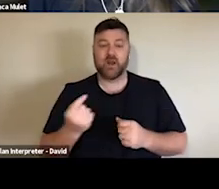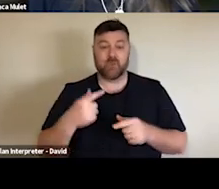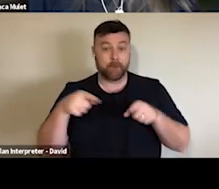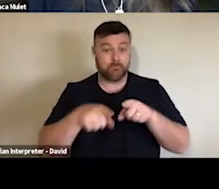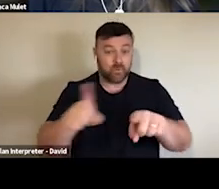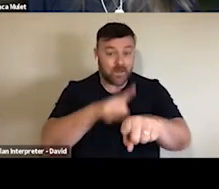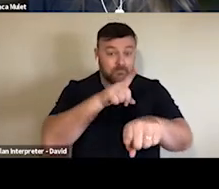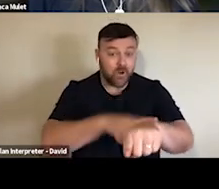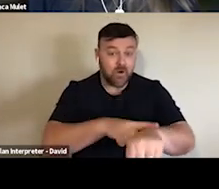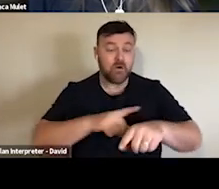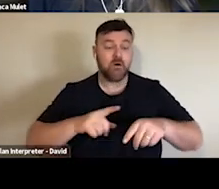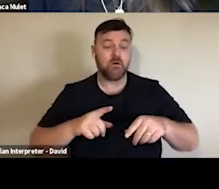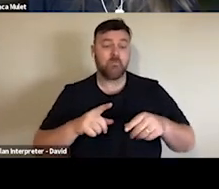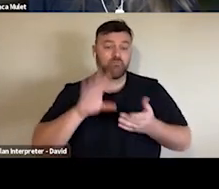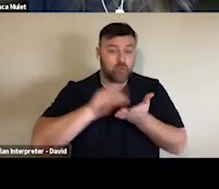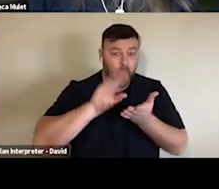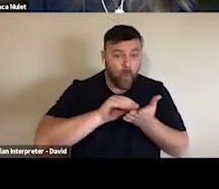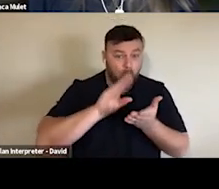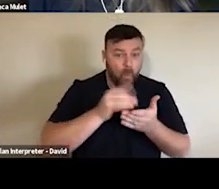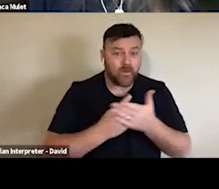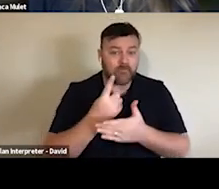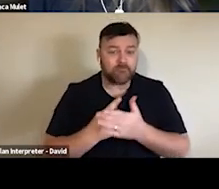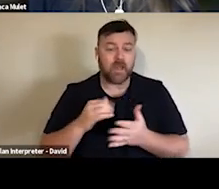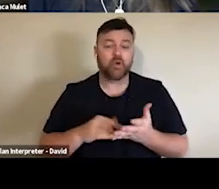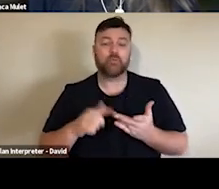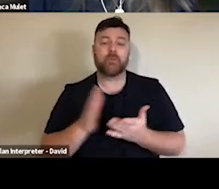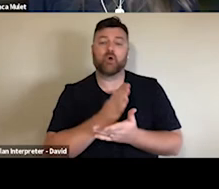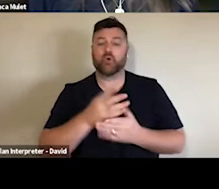of this whole study has been finding out just how much people value live experiences.